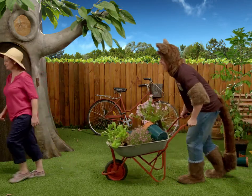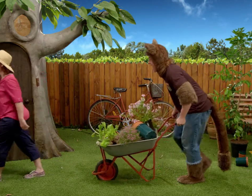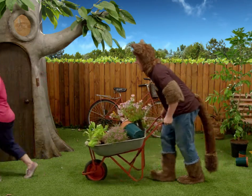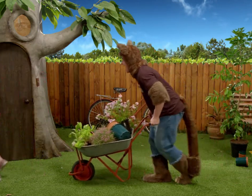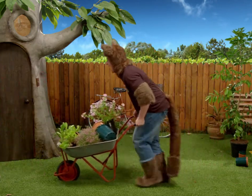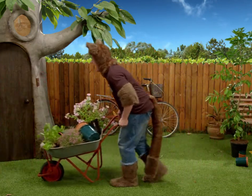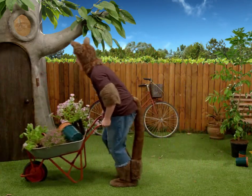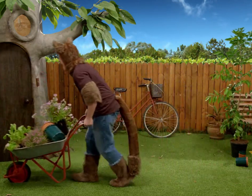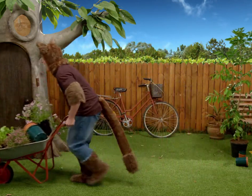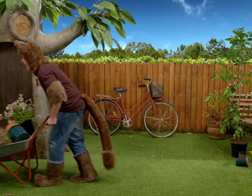Come on.